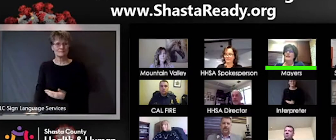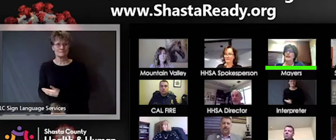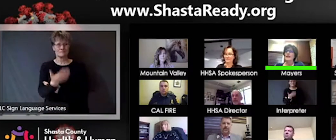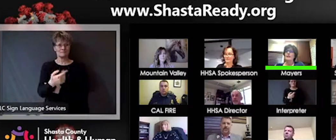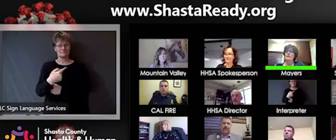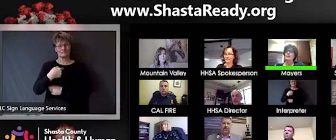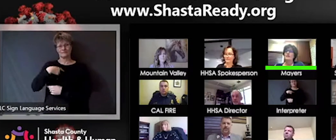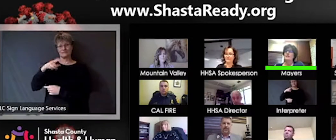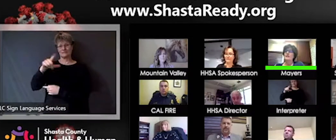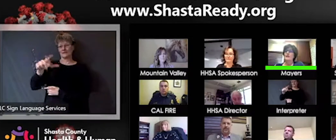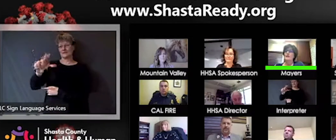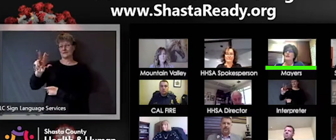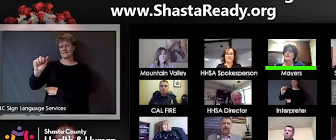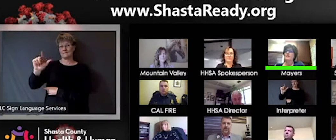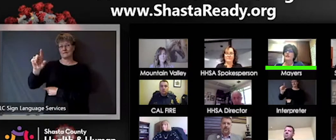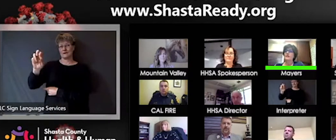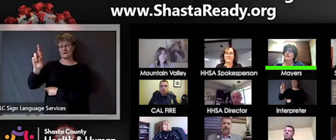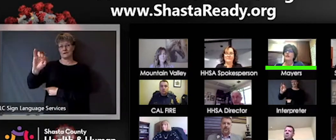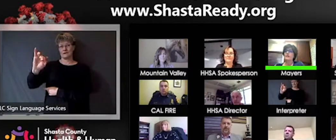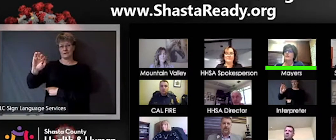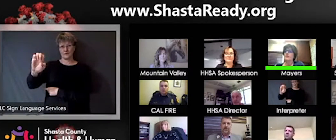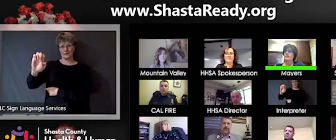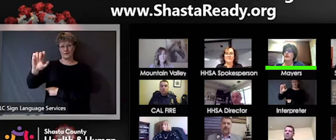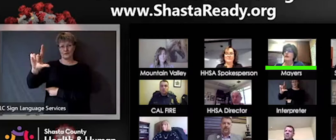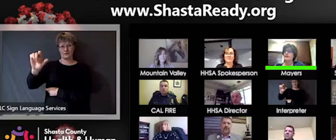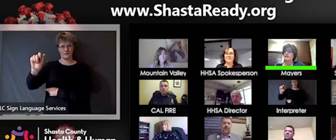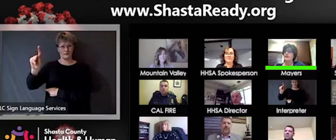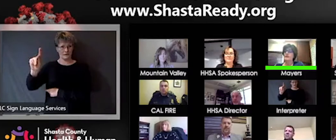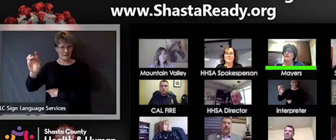and I'm the Emergency Preparedness Director at Mayer's Memorial Hospital in